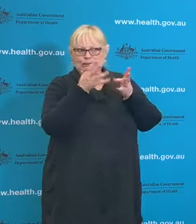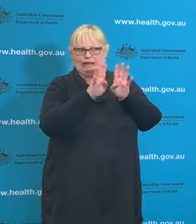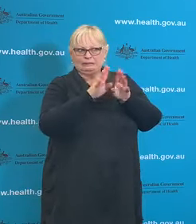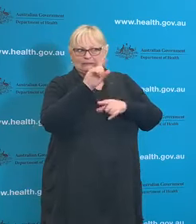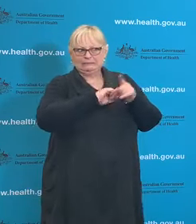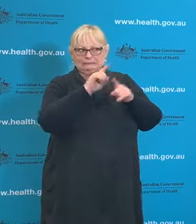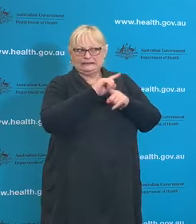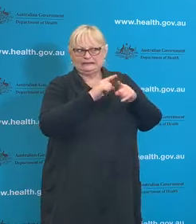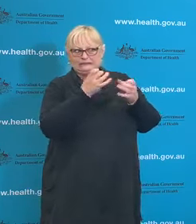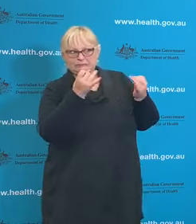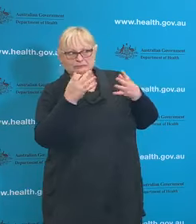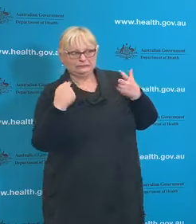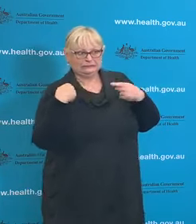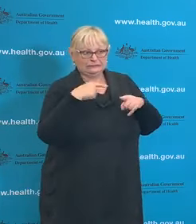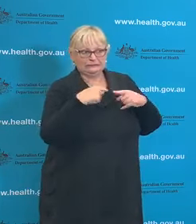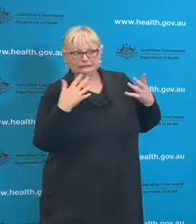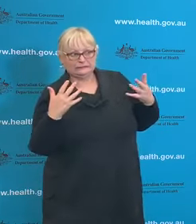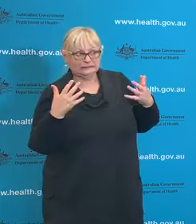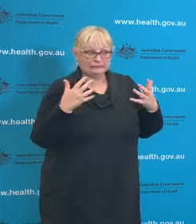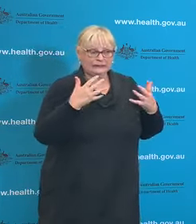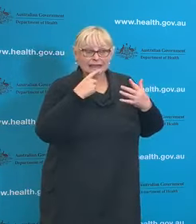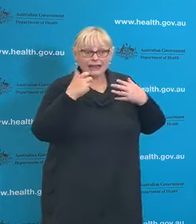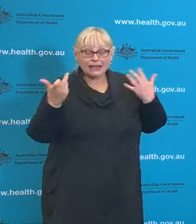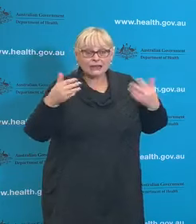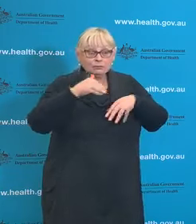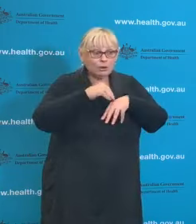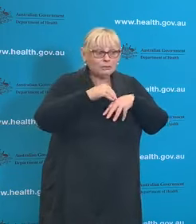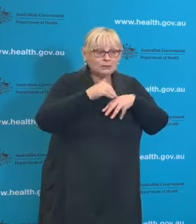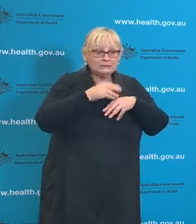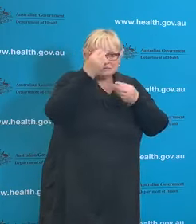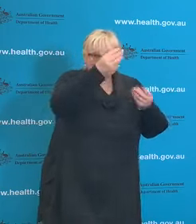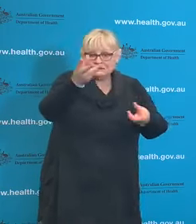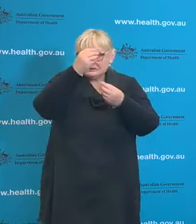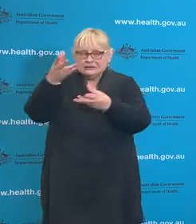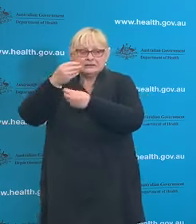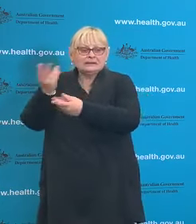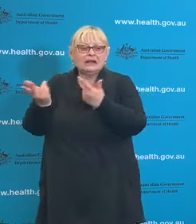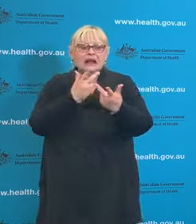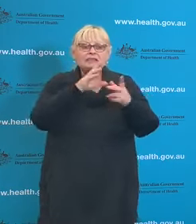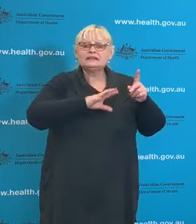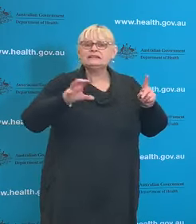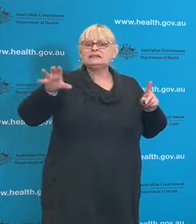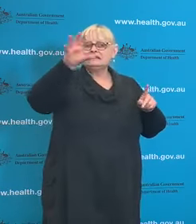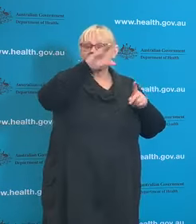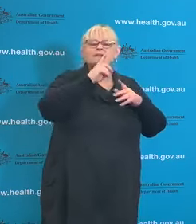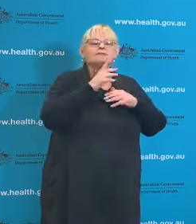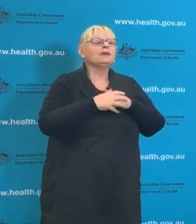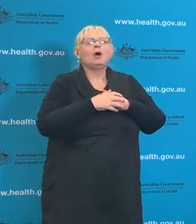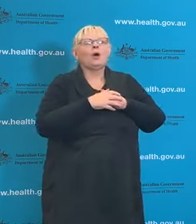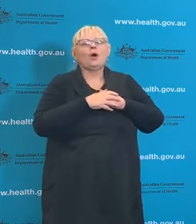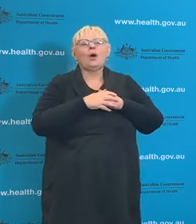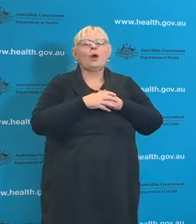problems in terms of getting advice out to the states and so on? Well AHPPC has continued to meet pretty